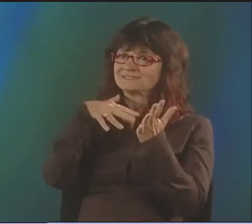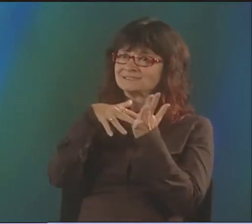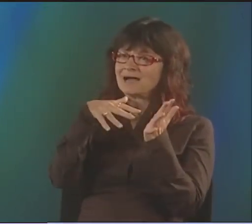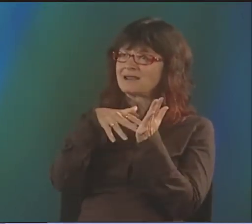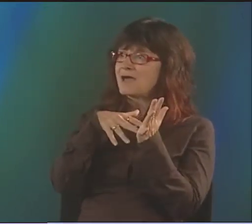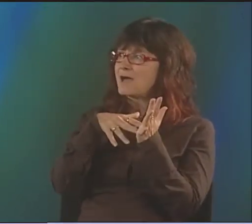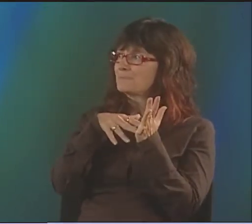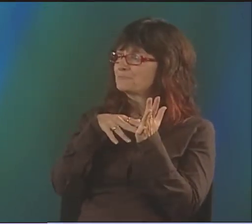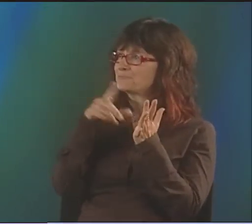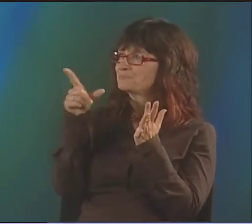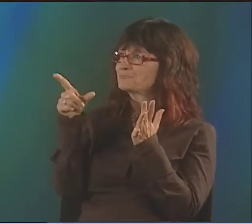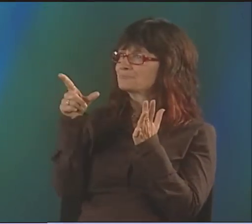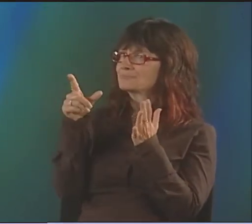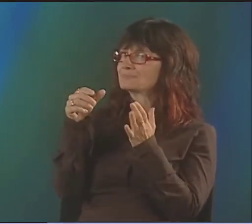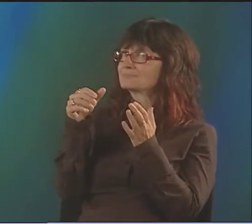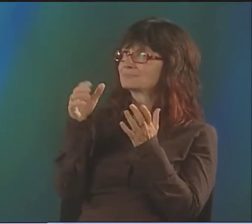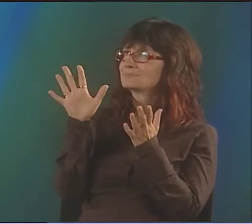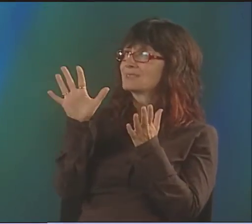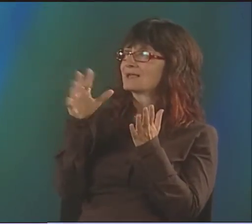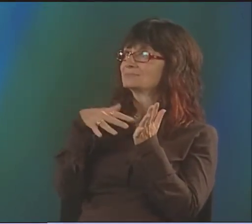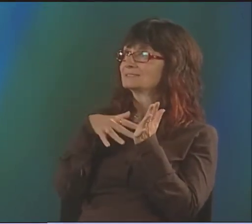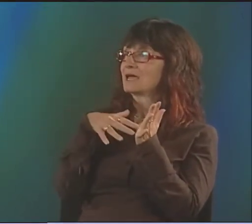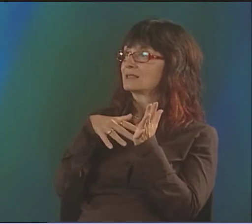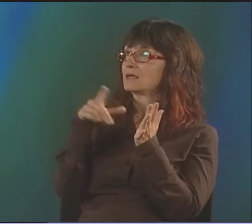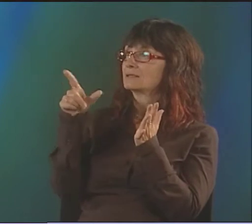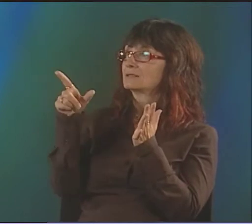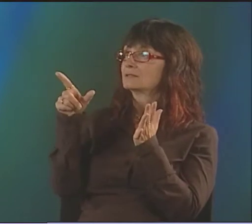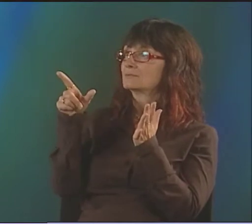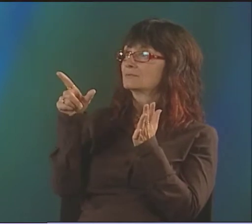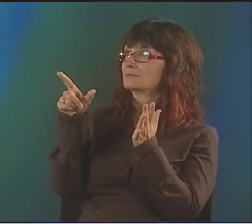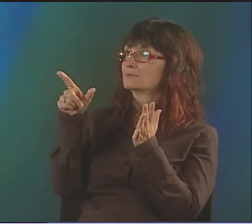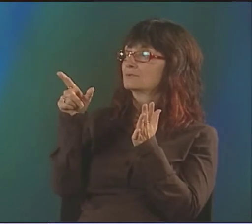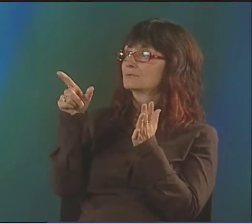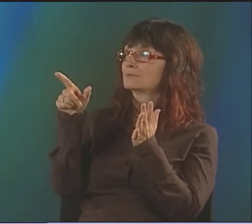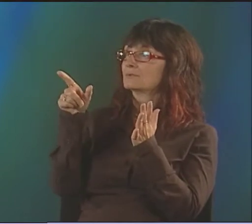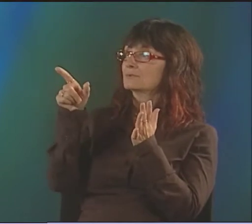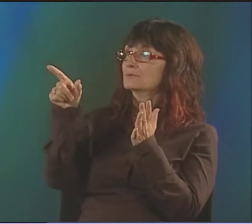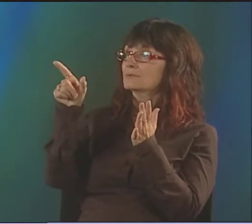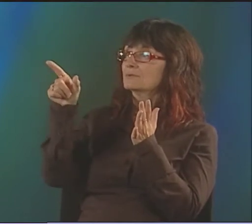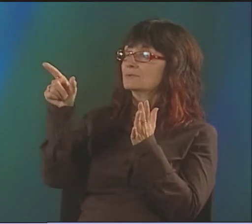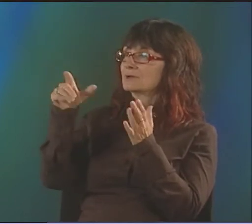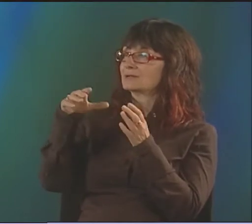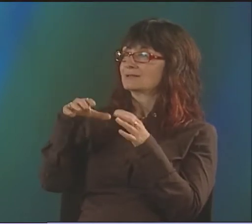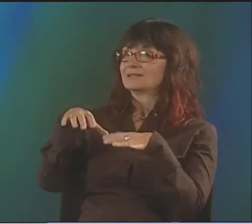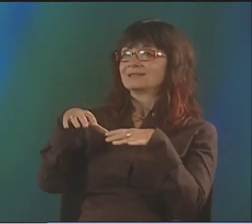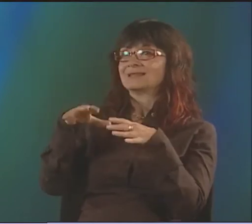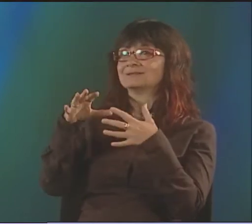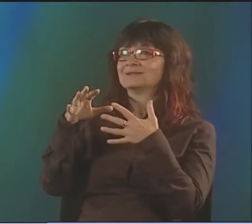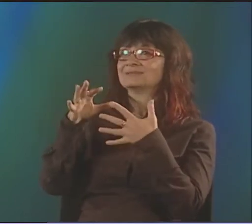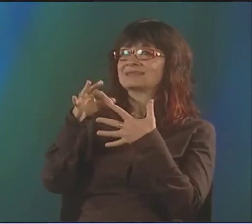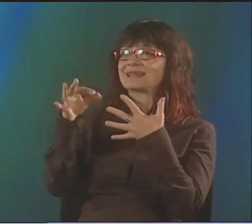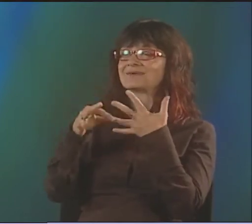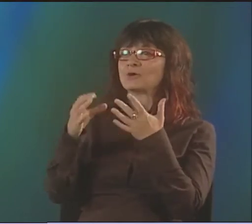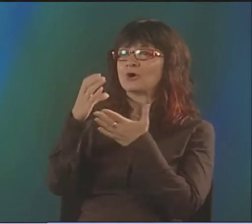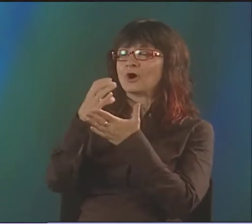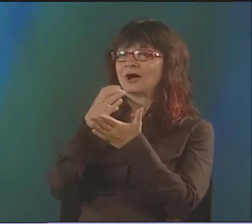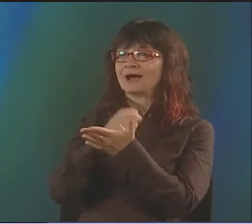THAT ACTUALLY DID AN EXCHANGE TO TRY TO UNDERSTAND EACH OTHER BETTER. LATER ON, NOT LONG AFTER THAT,